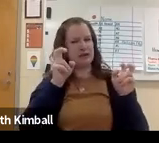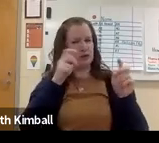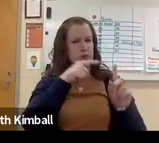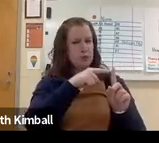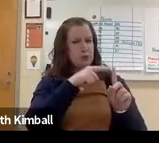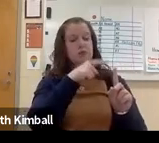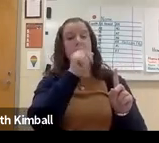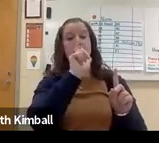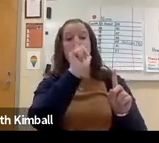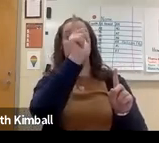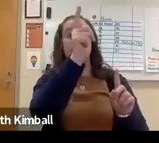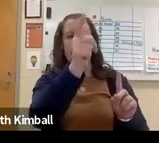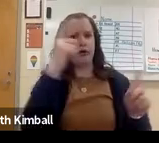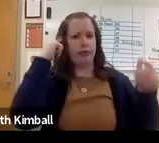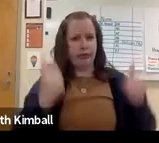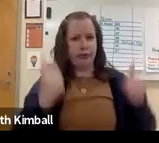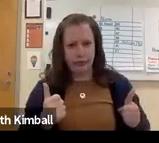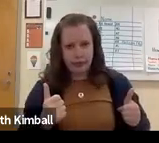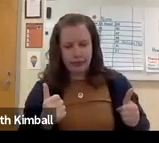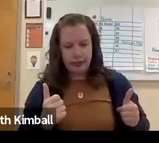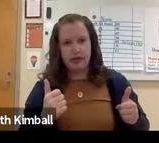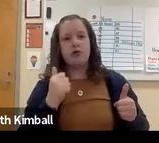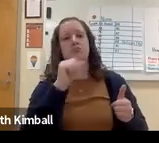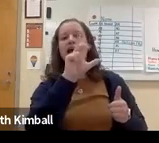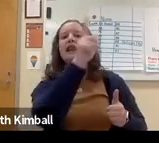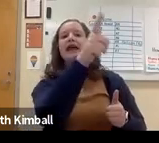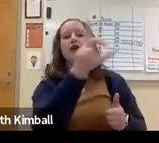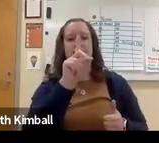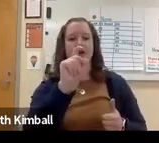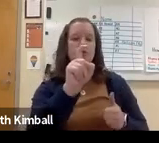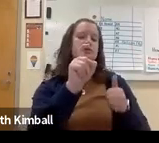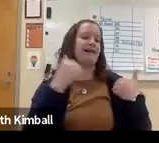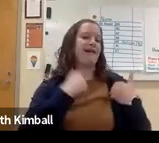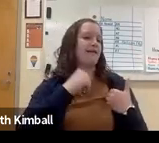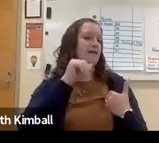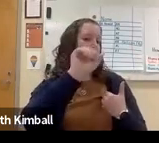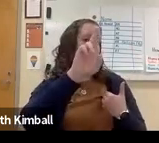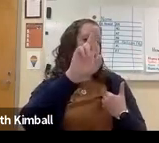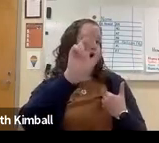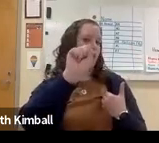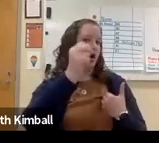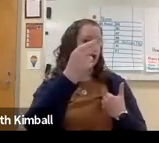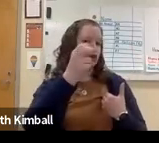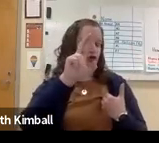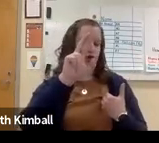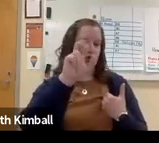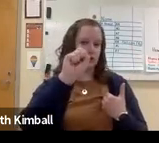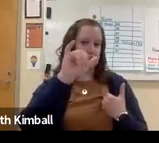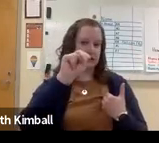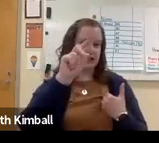Or it could be that an individual is born with some vision issues and later loses